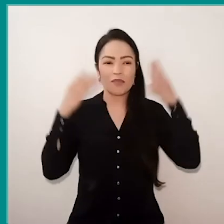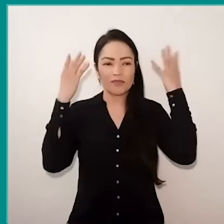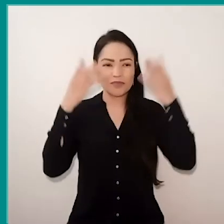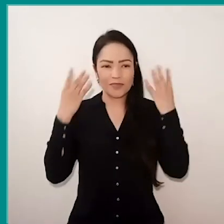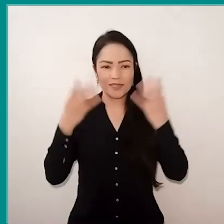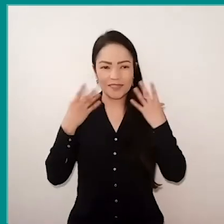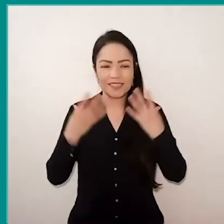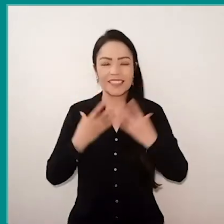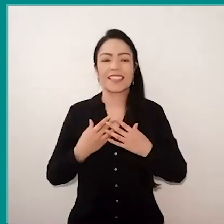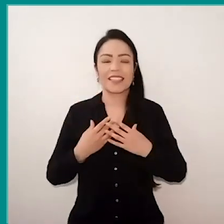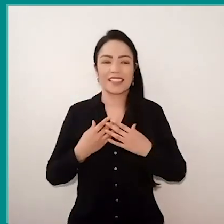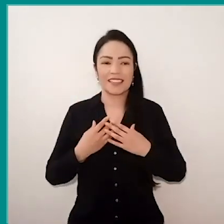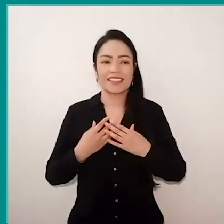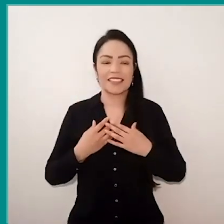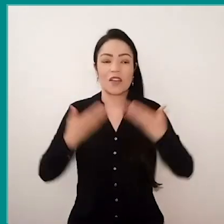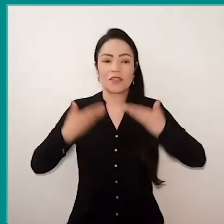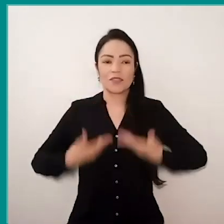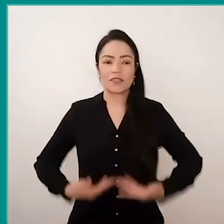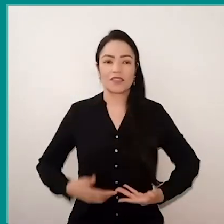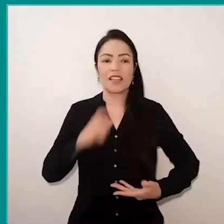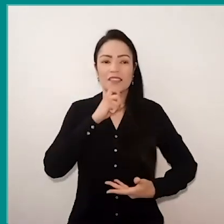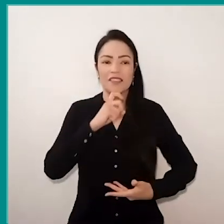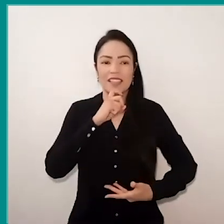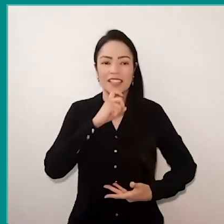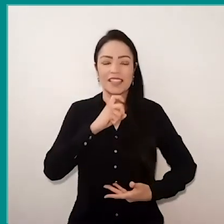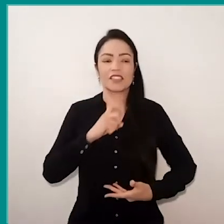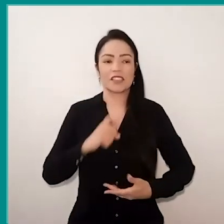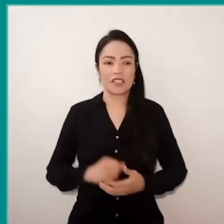I'm wearing a green dress, a shade of green…